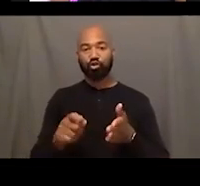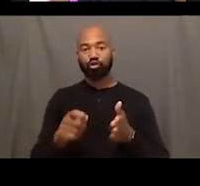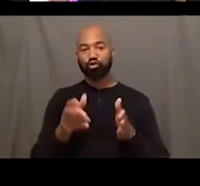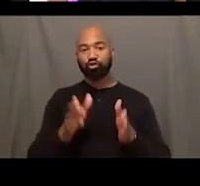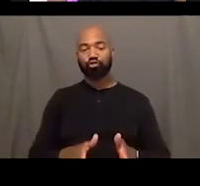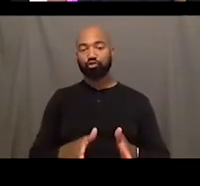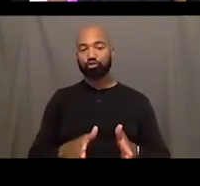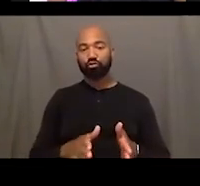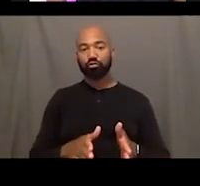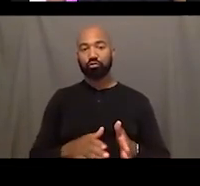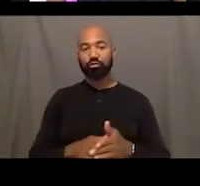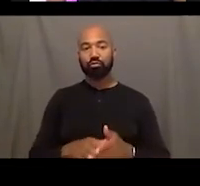Janet Mock.